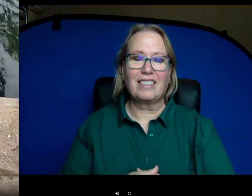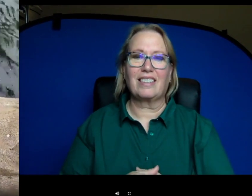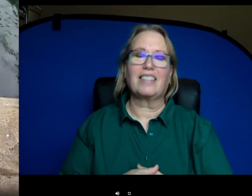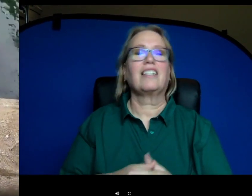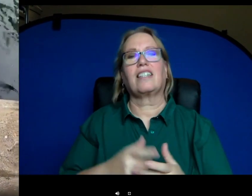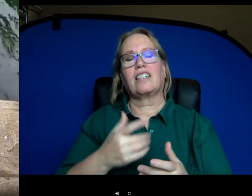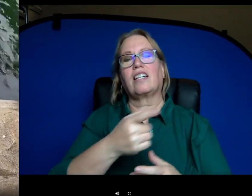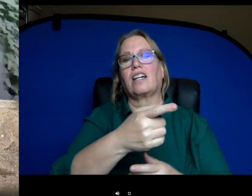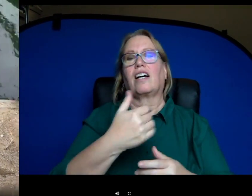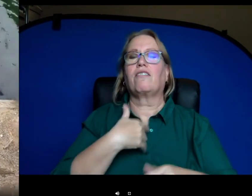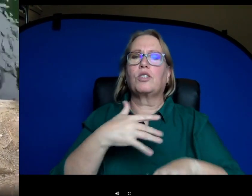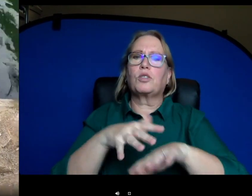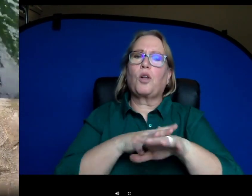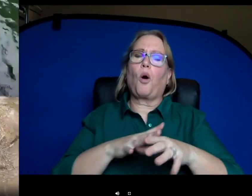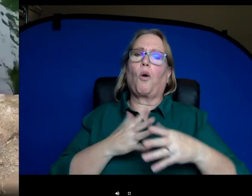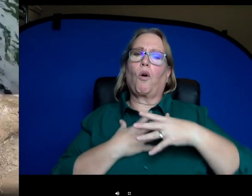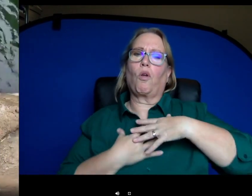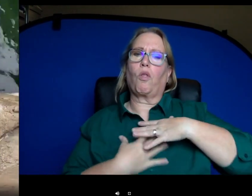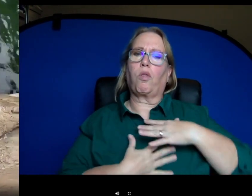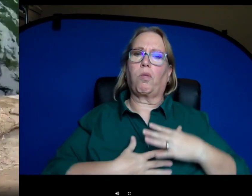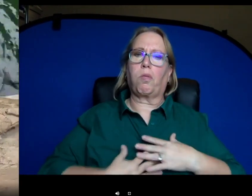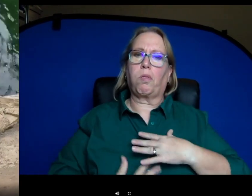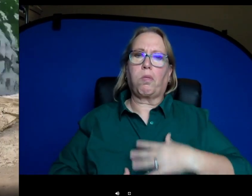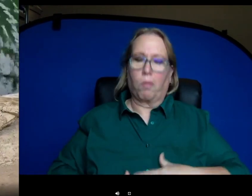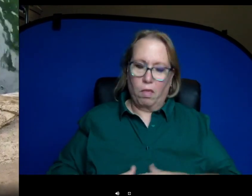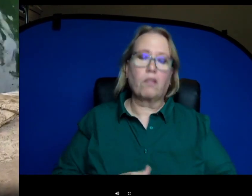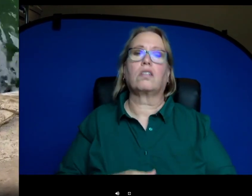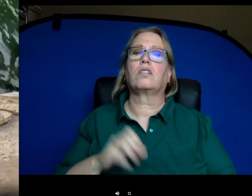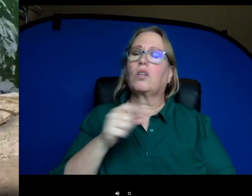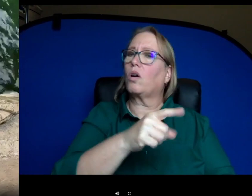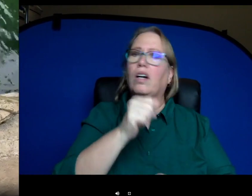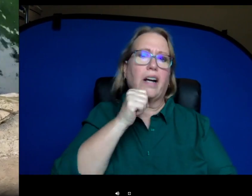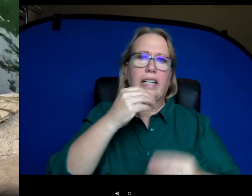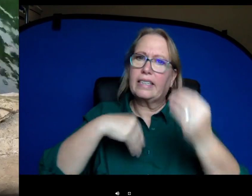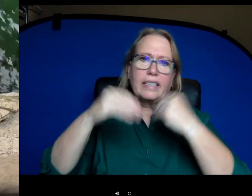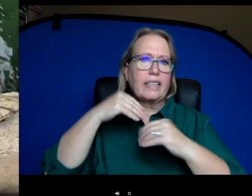systems and um so, even though they aren't eating tons and tons of food and it's